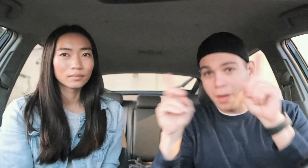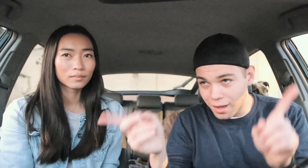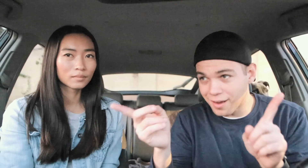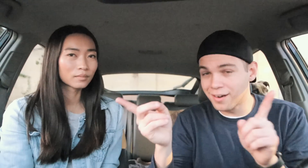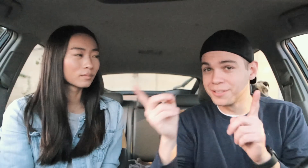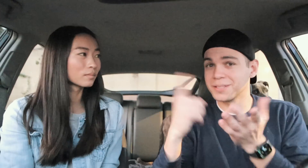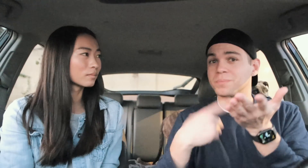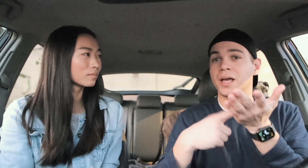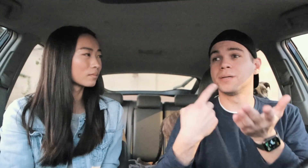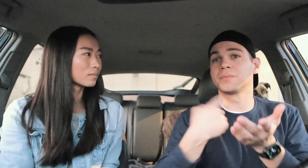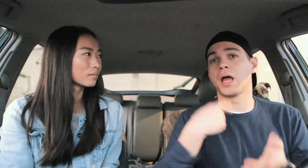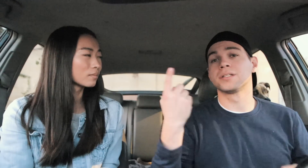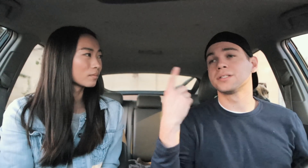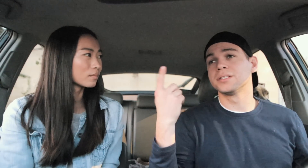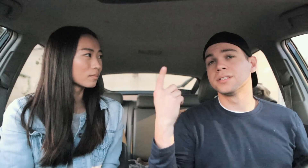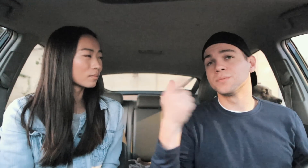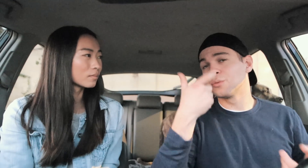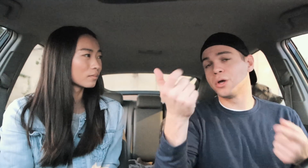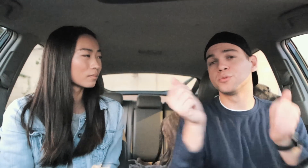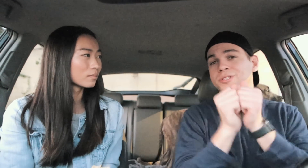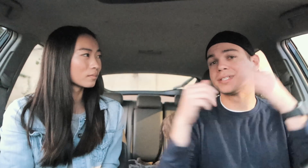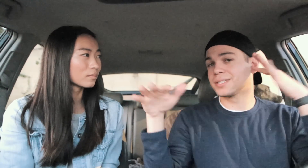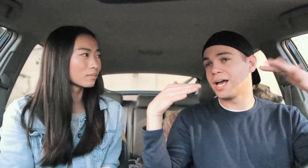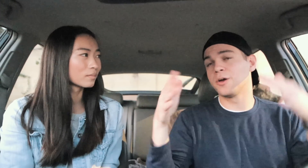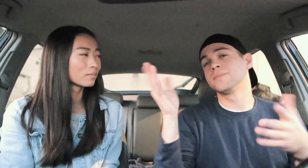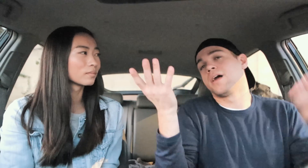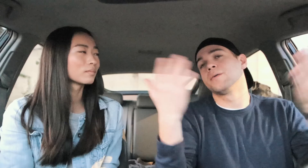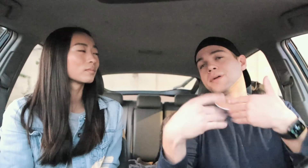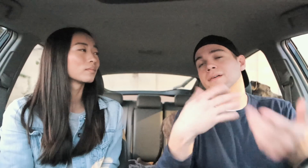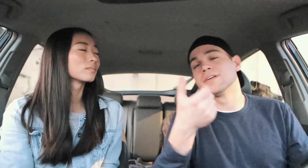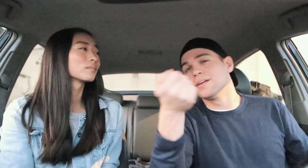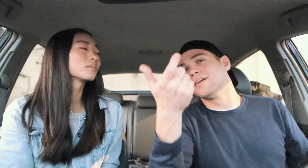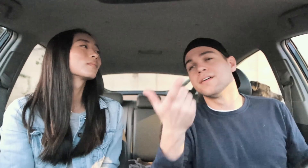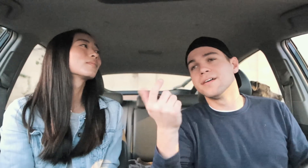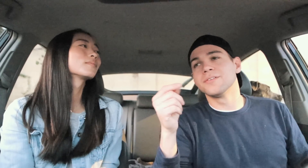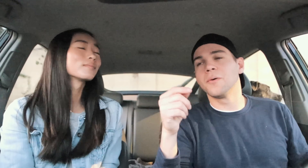but sometimes I watch it with sound I'm just like, whatever